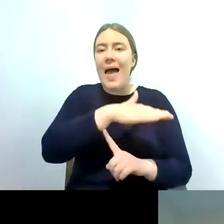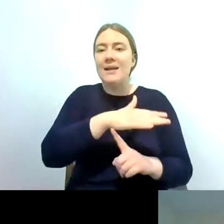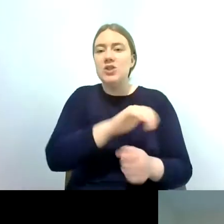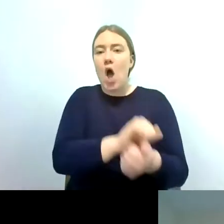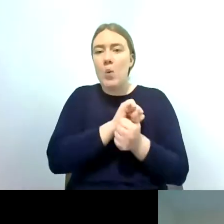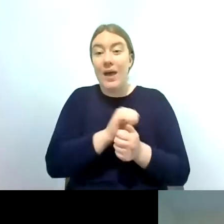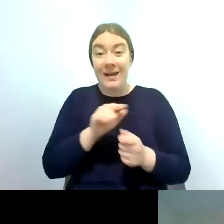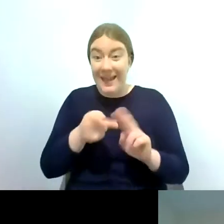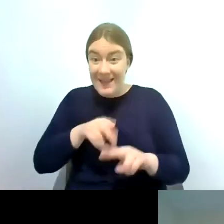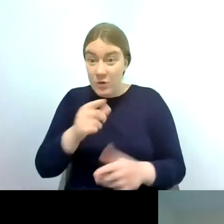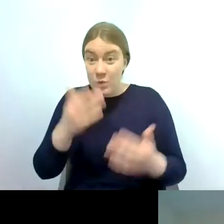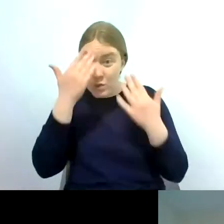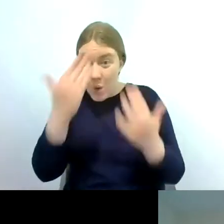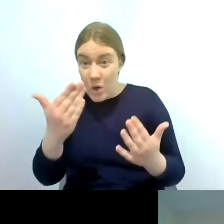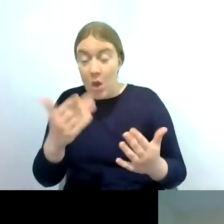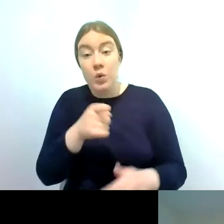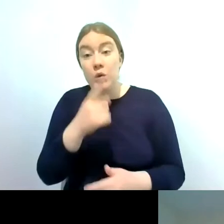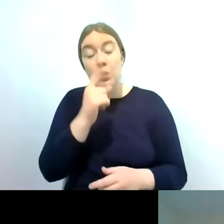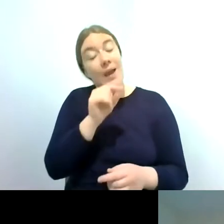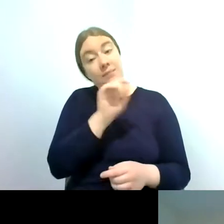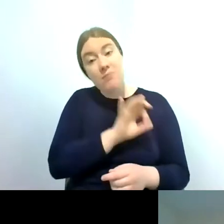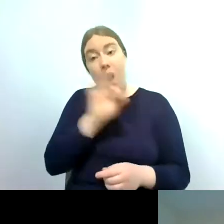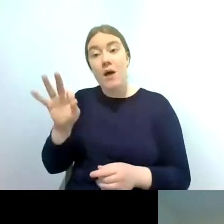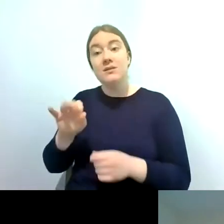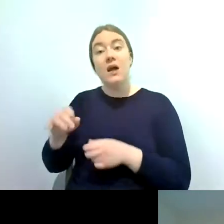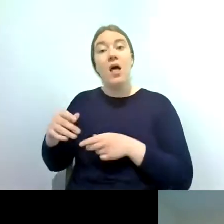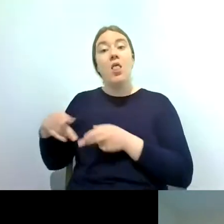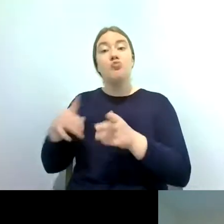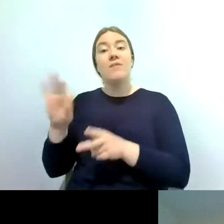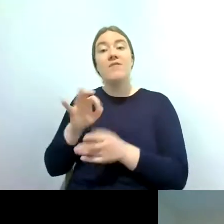is then you can speak to your riverfly hub coordinator and they'll be able to help with that